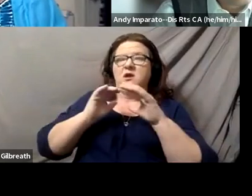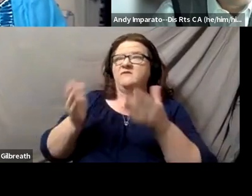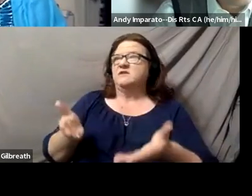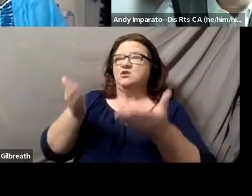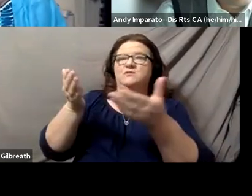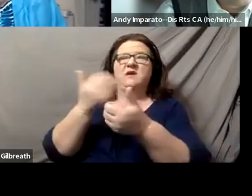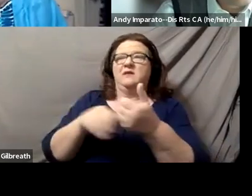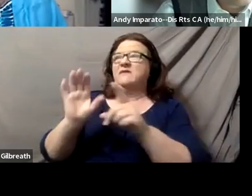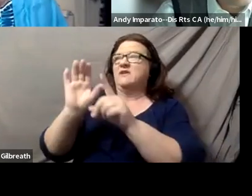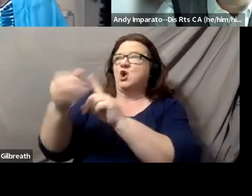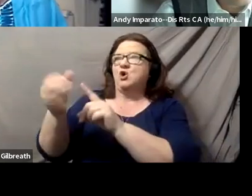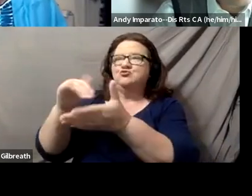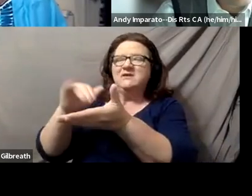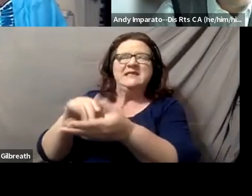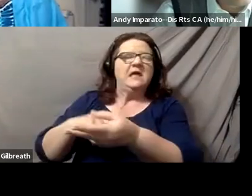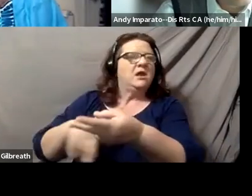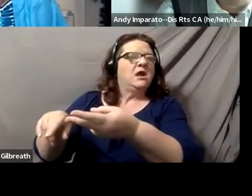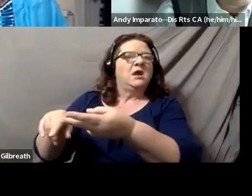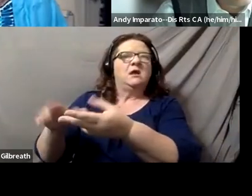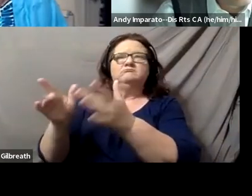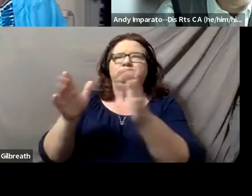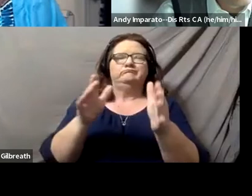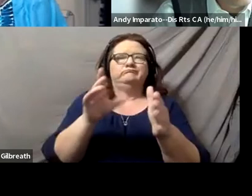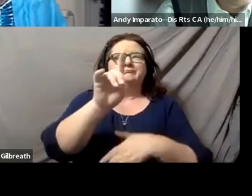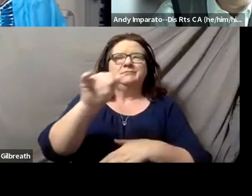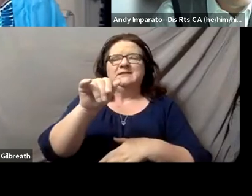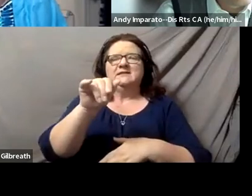cultural center to a disability studies major,